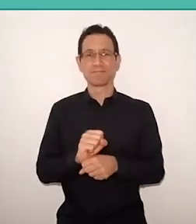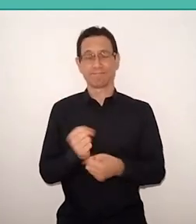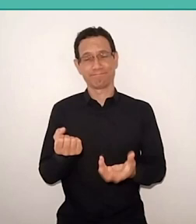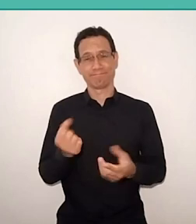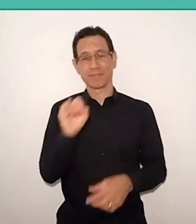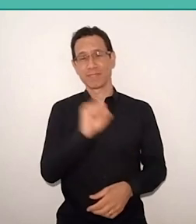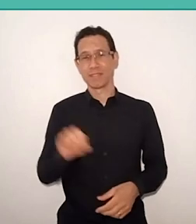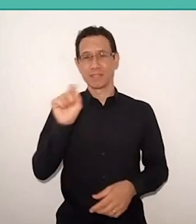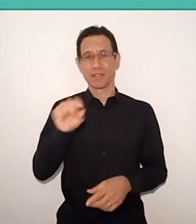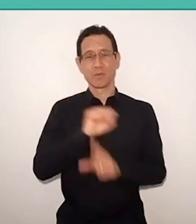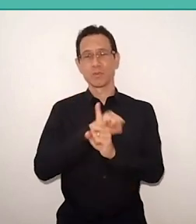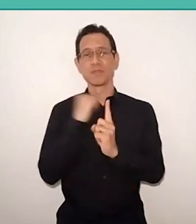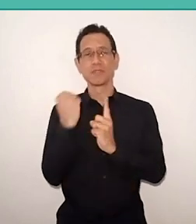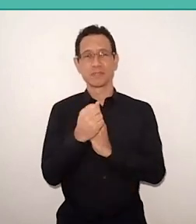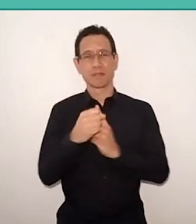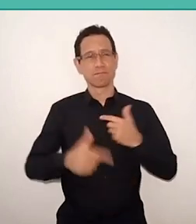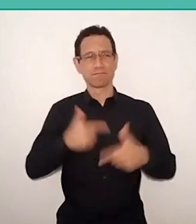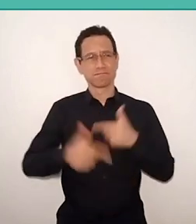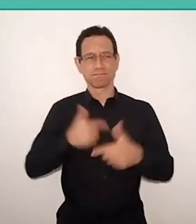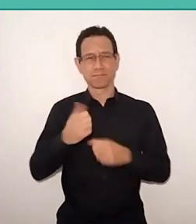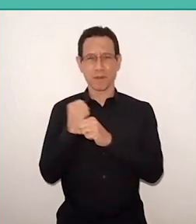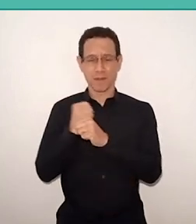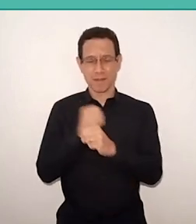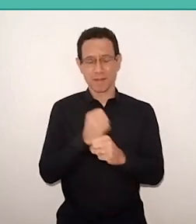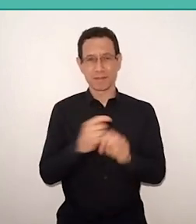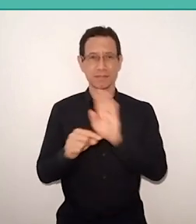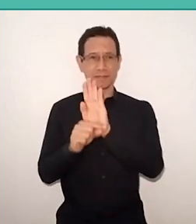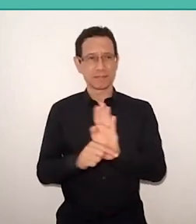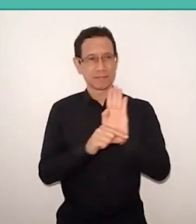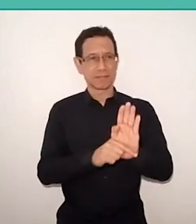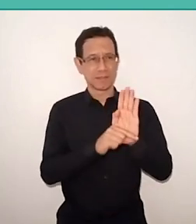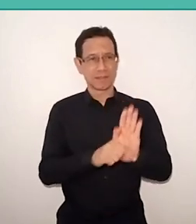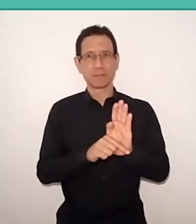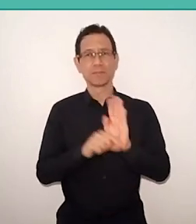working to contribute for education, for improvement of the quality of education